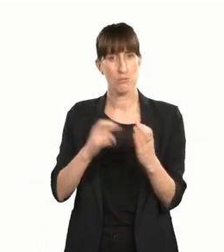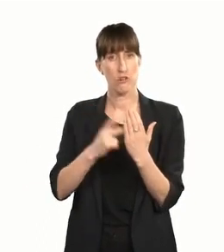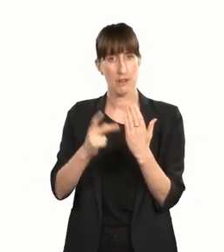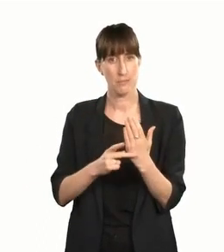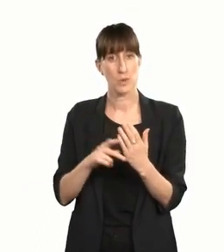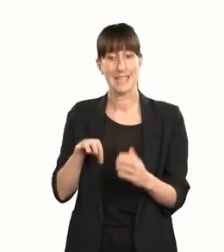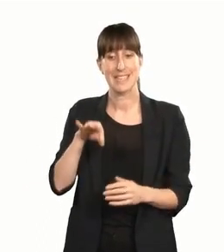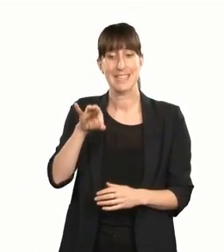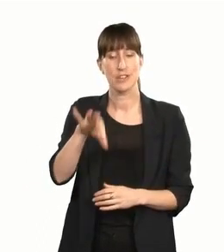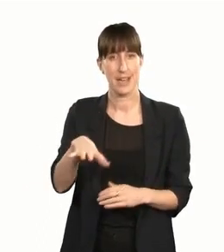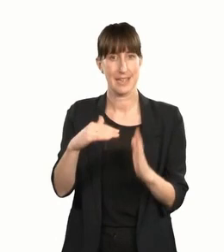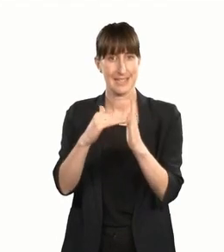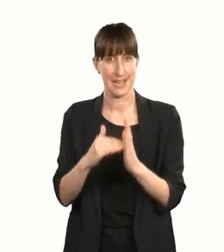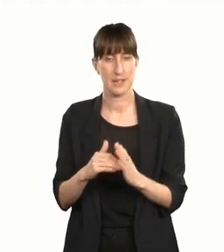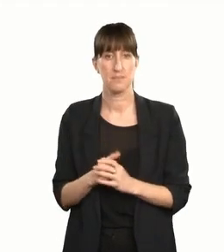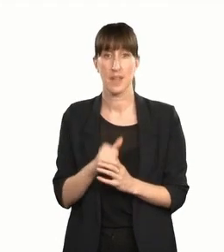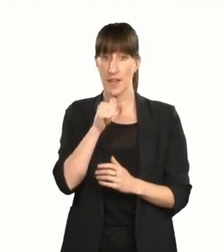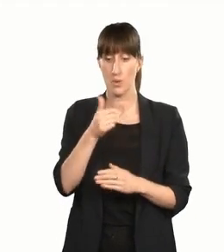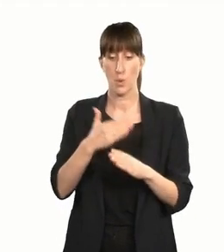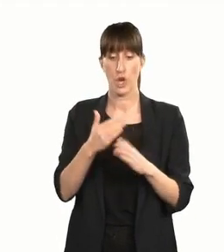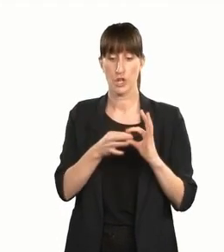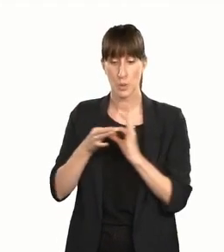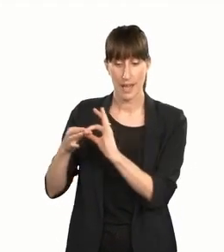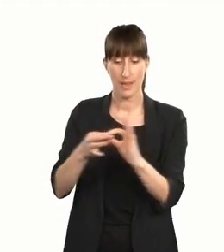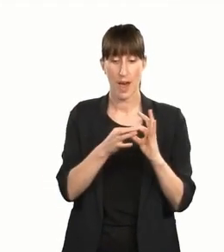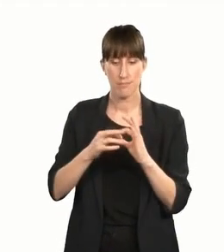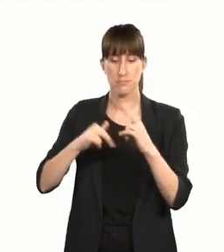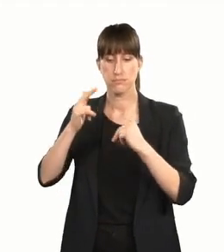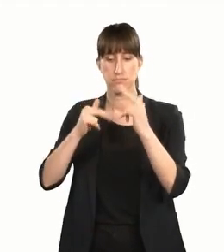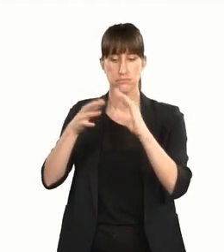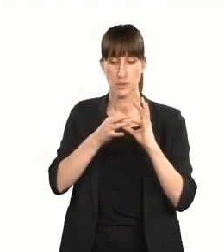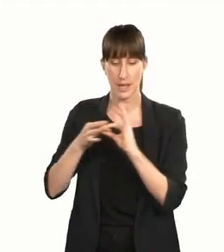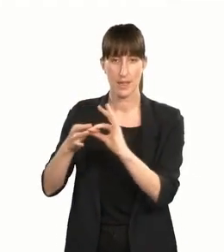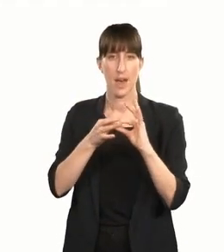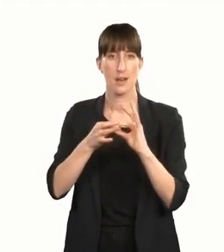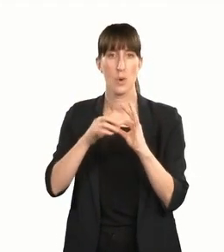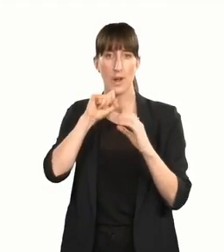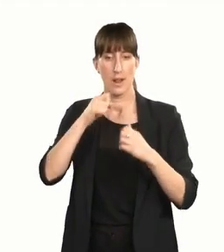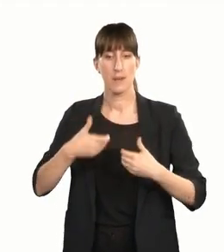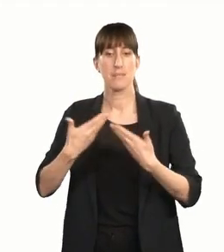Nāku te rourou, nāu te rourou — with your food basket and my food basket, ka ora ai te iwi — the people will thrive.